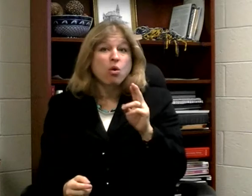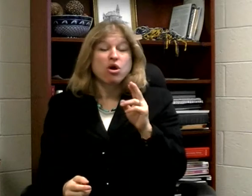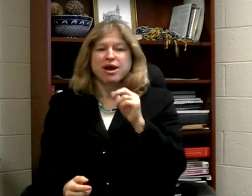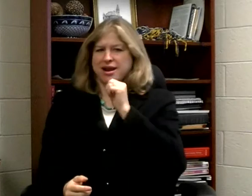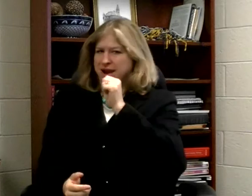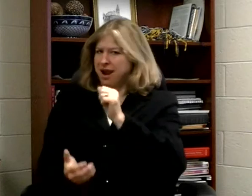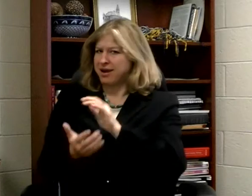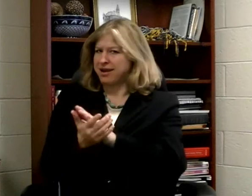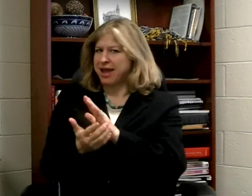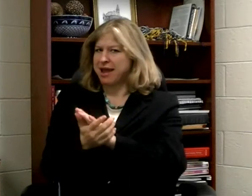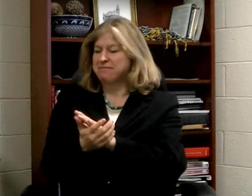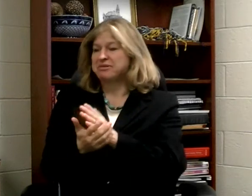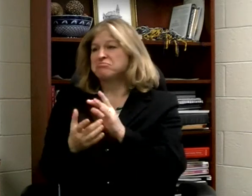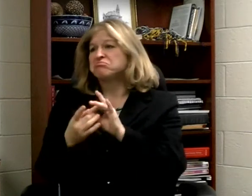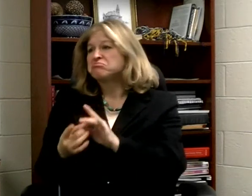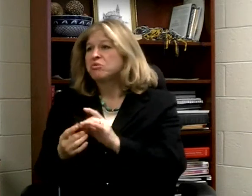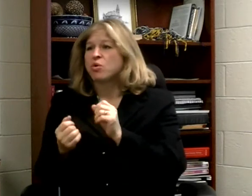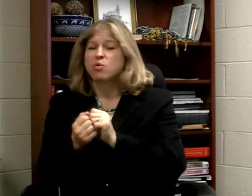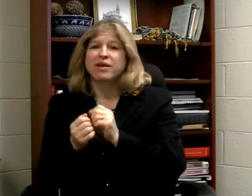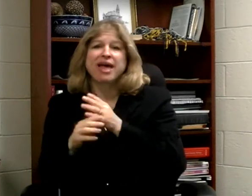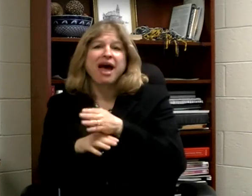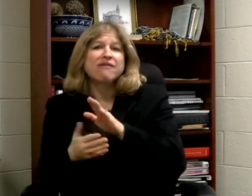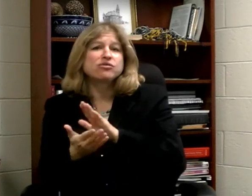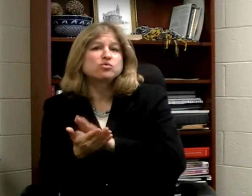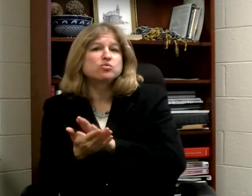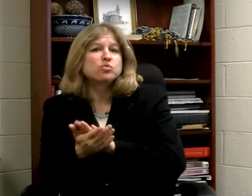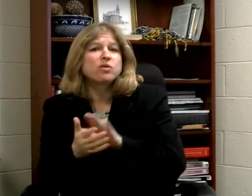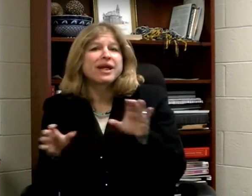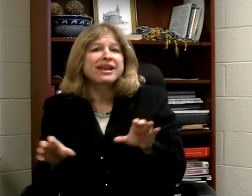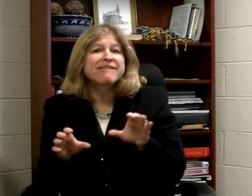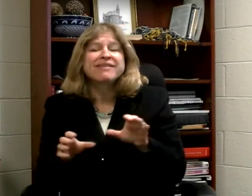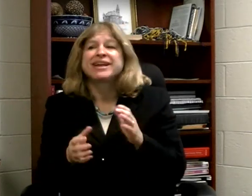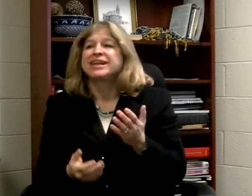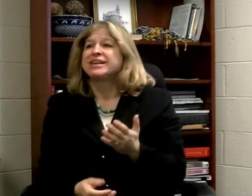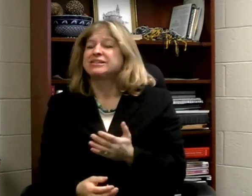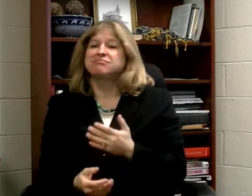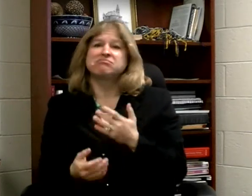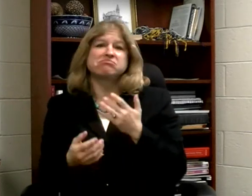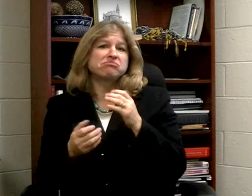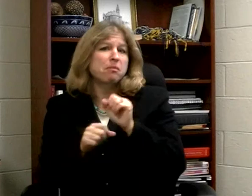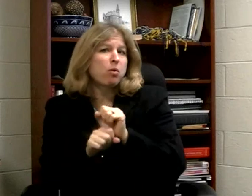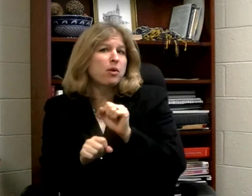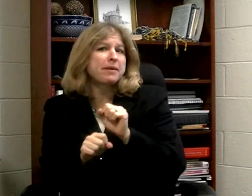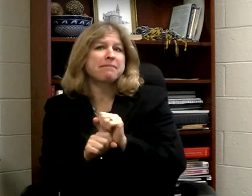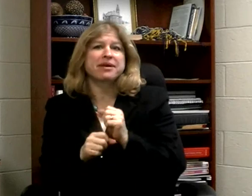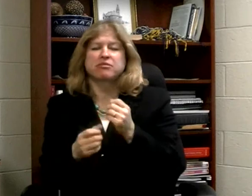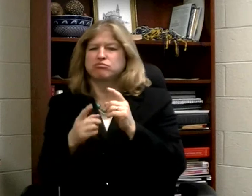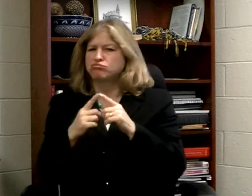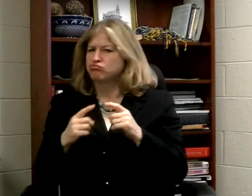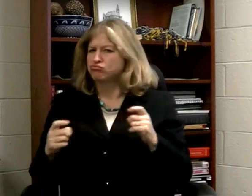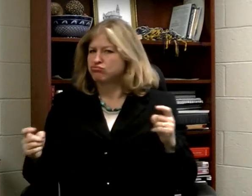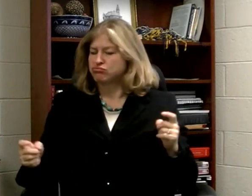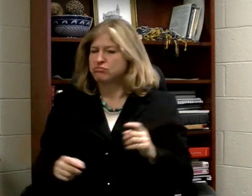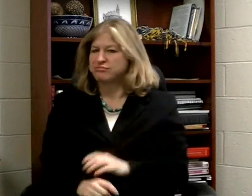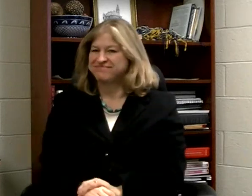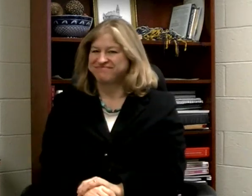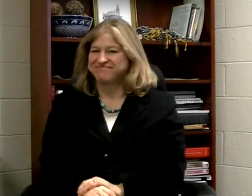or, non-academic-related, such as extracurricular activities, employment and other non-academic issues.